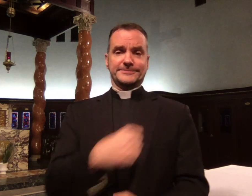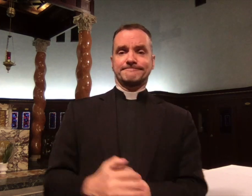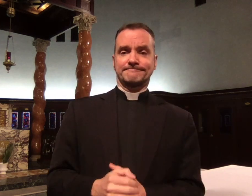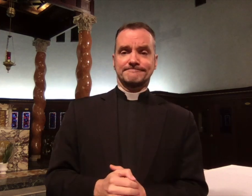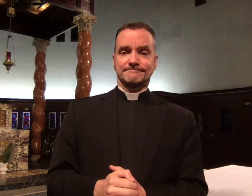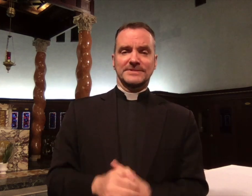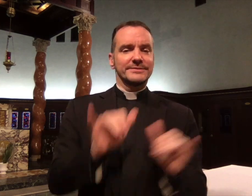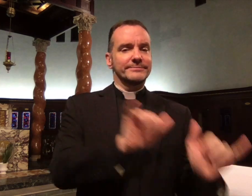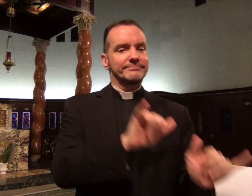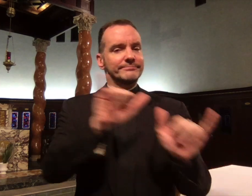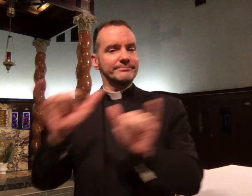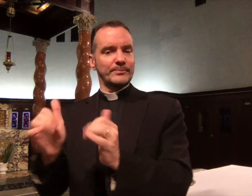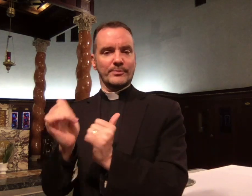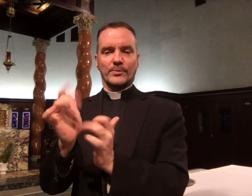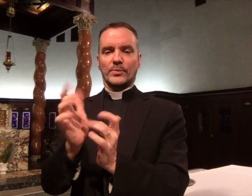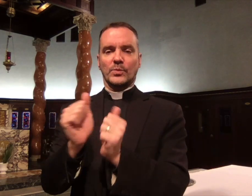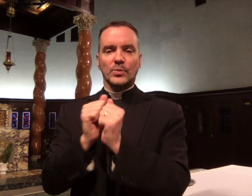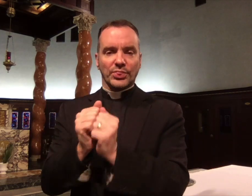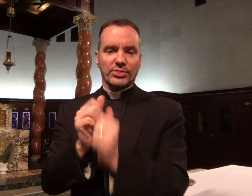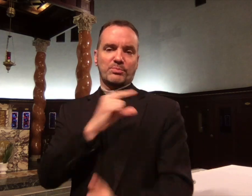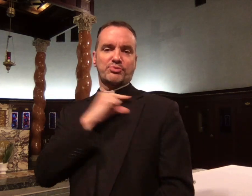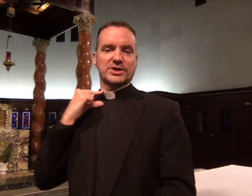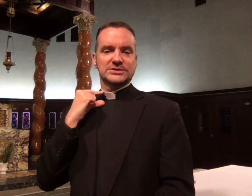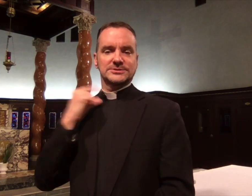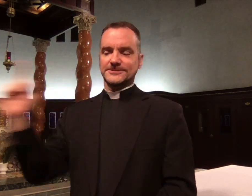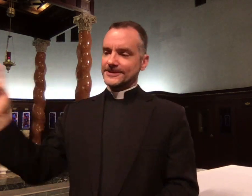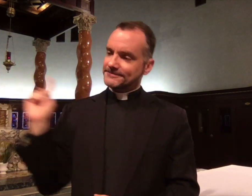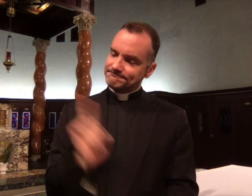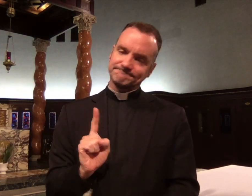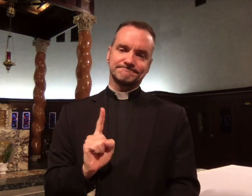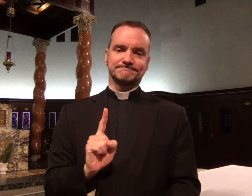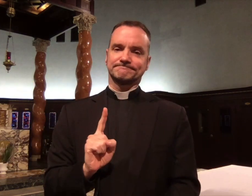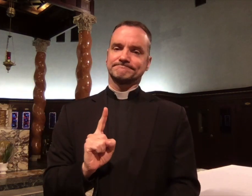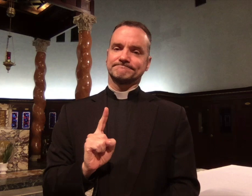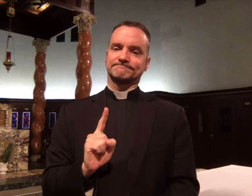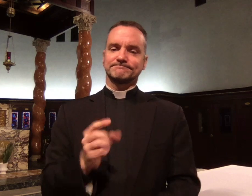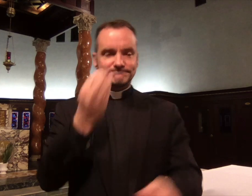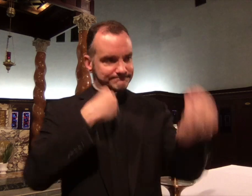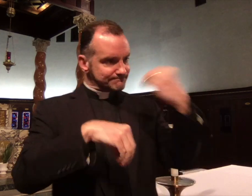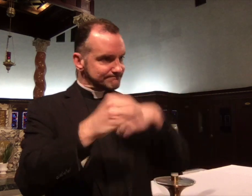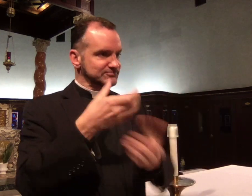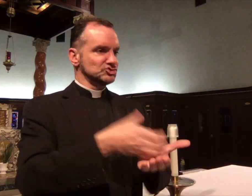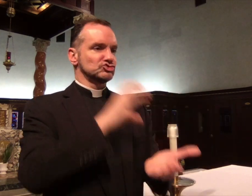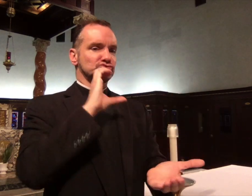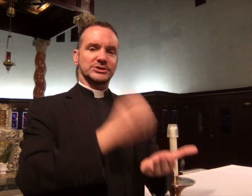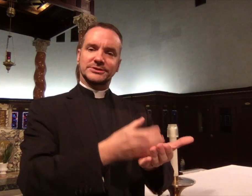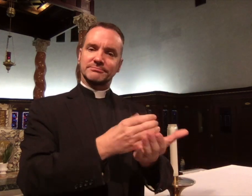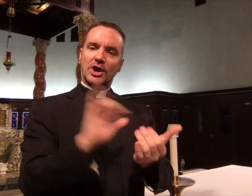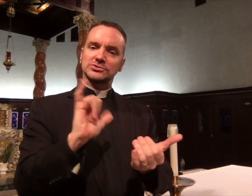came to eat and drink with us, and so it is with priests.